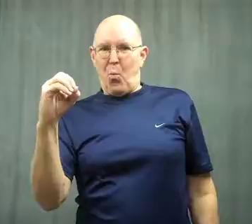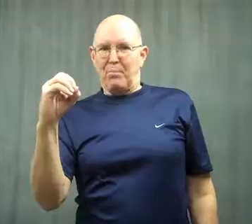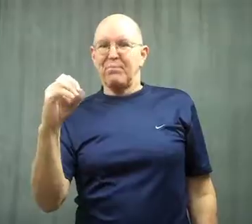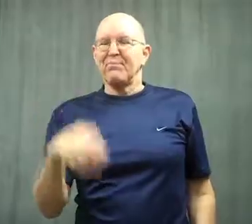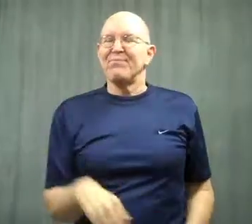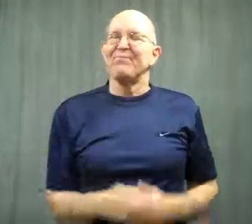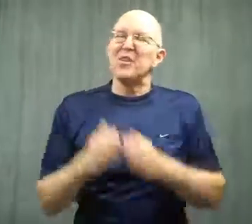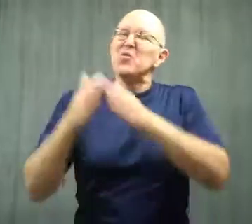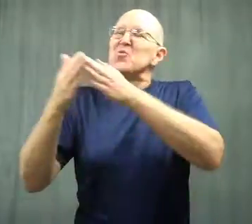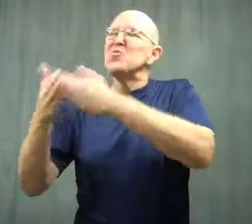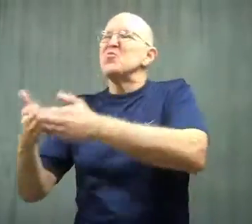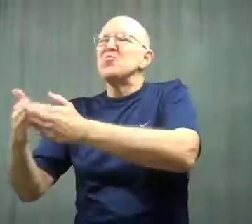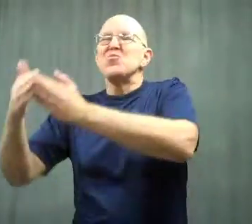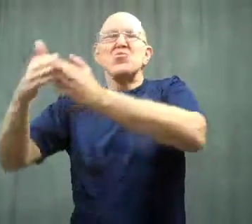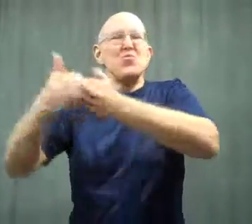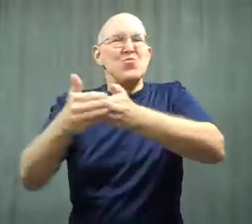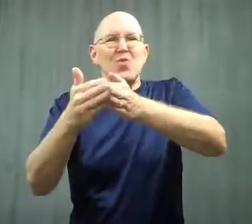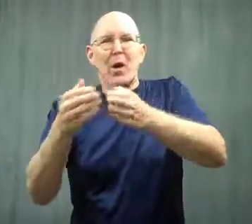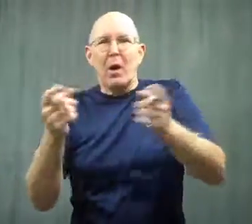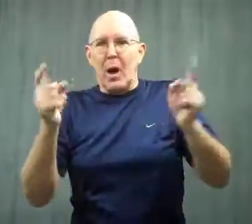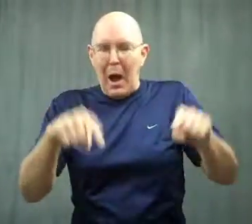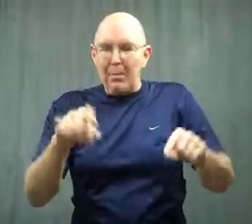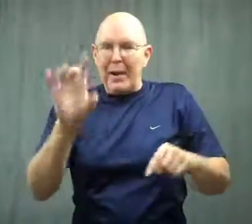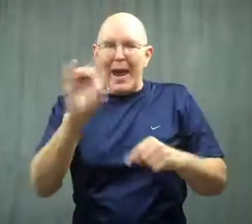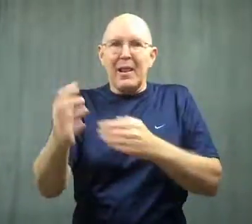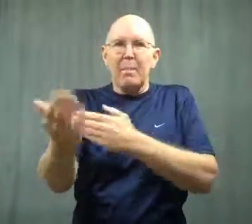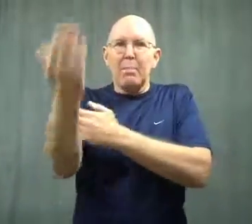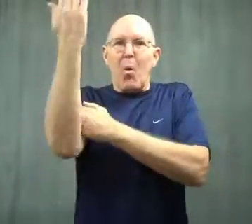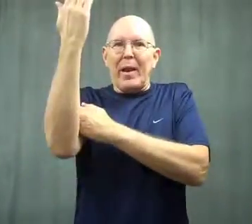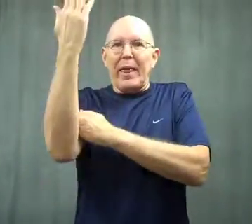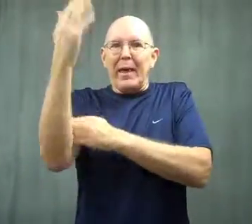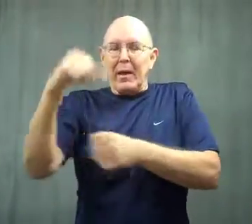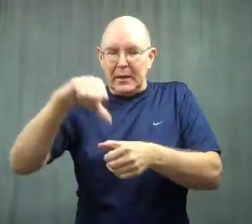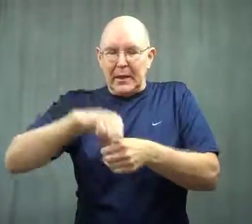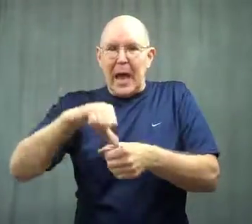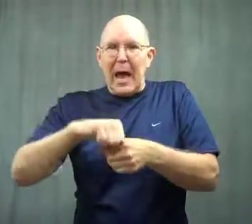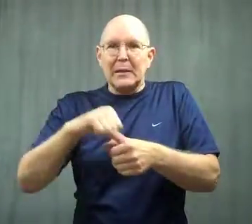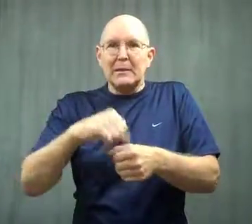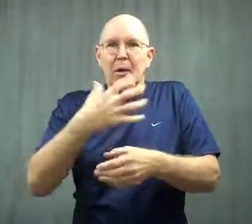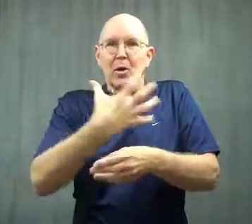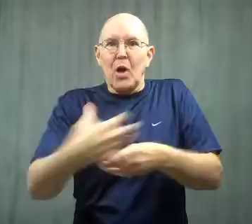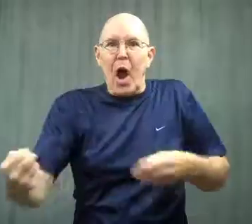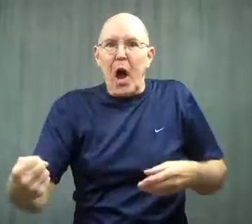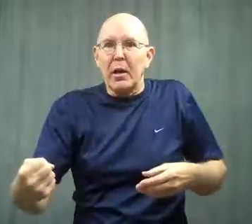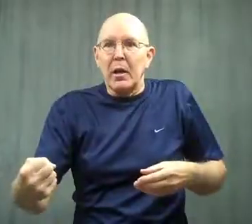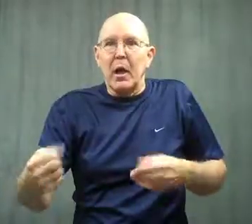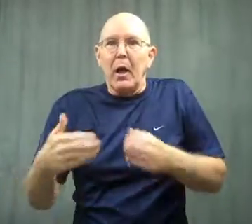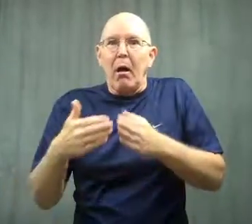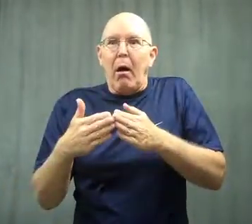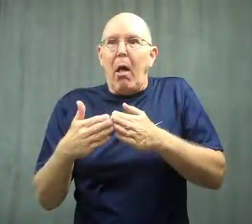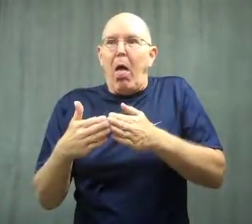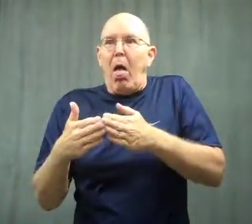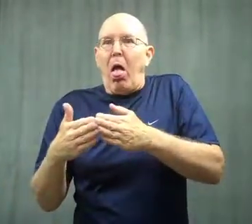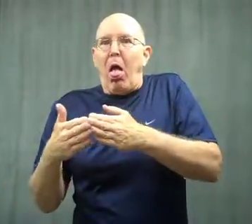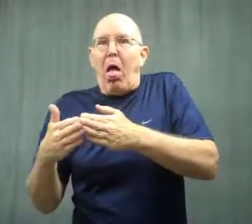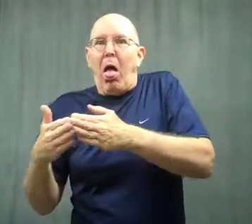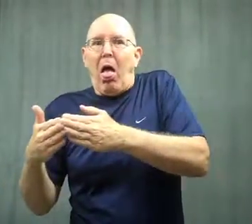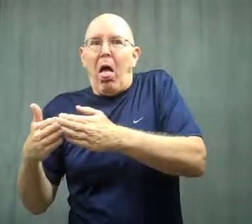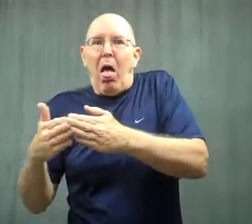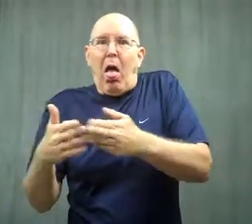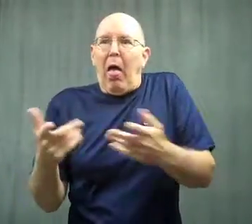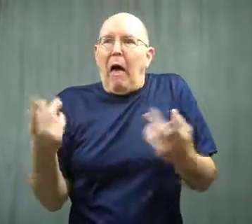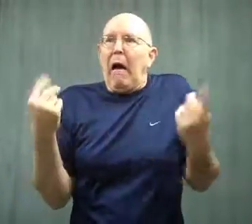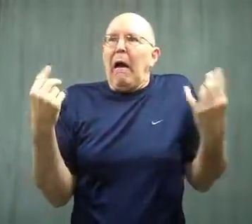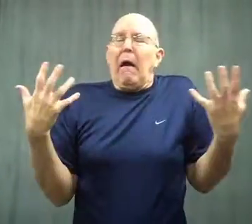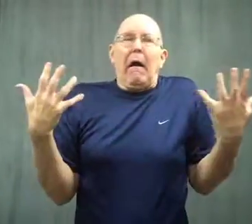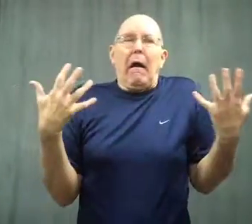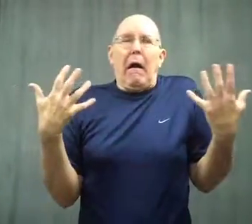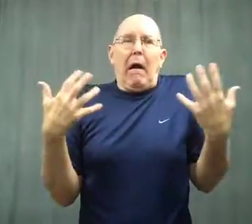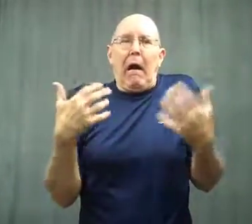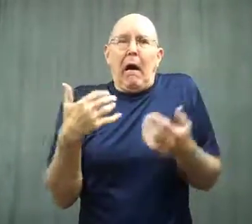As he was cruising, around 8 am, he ran out of gas, and was adrift.